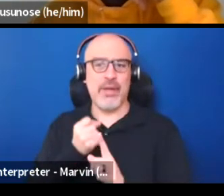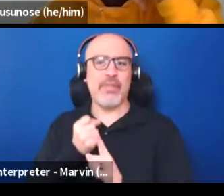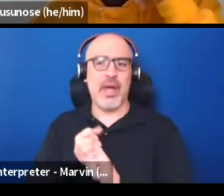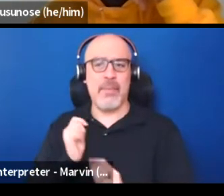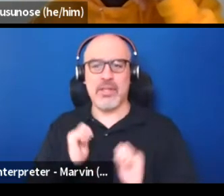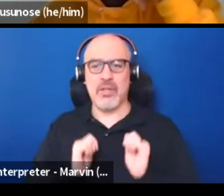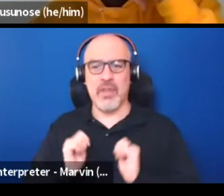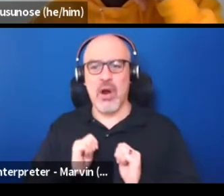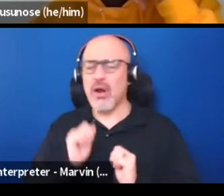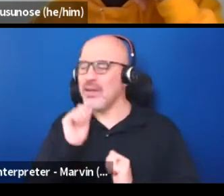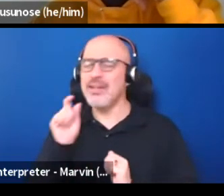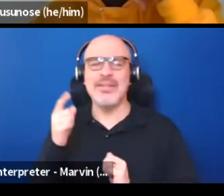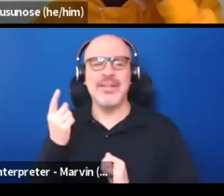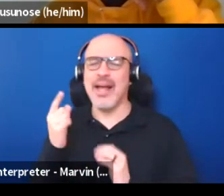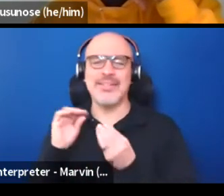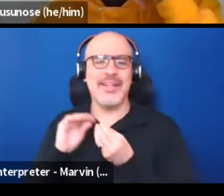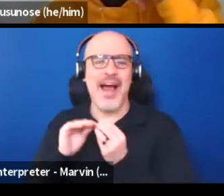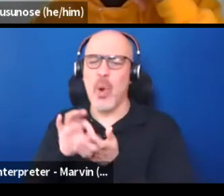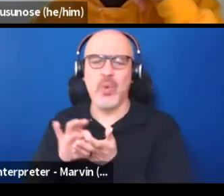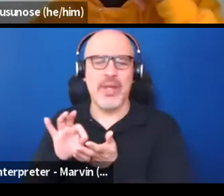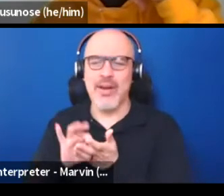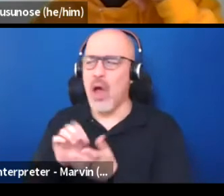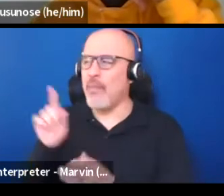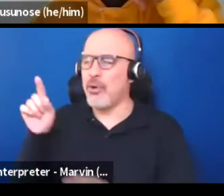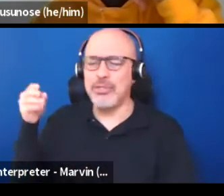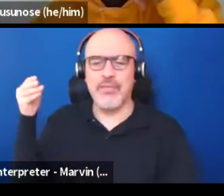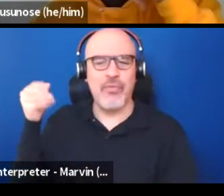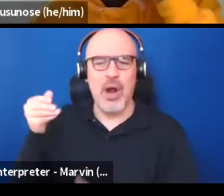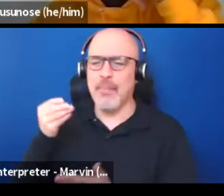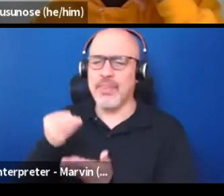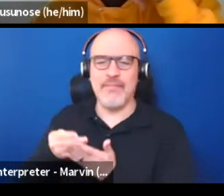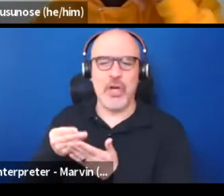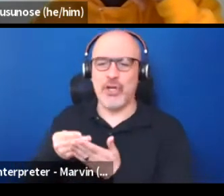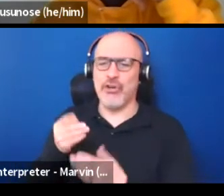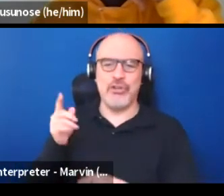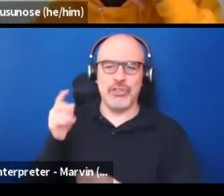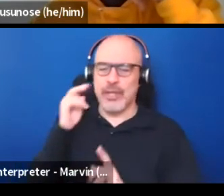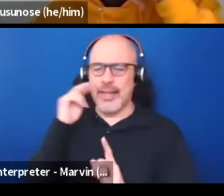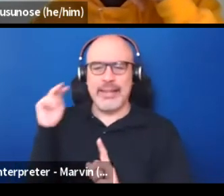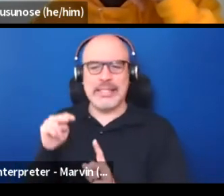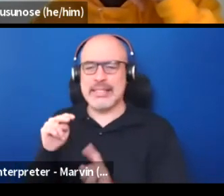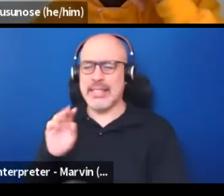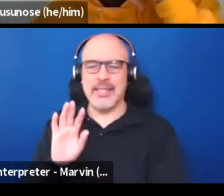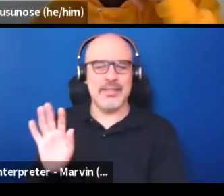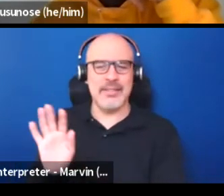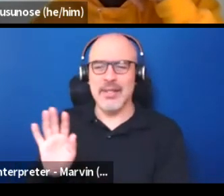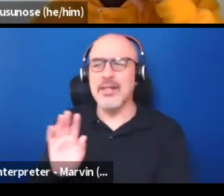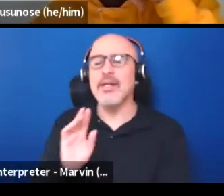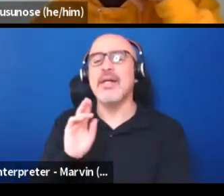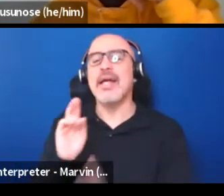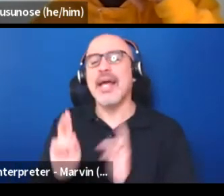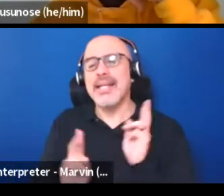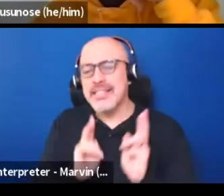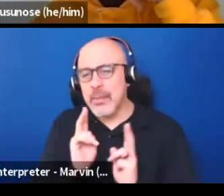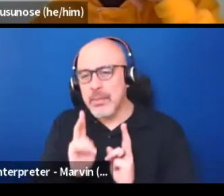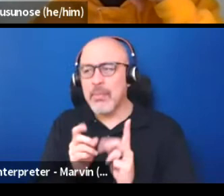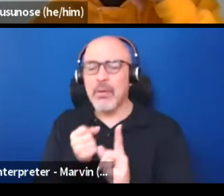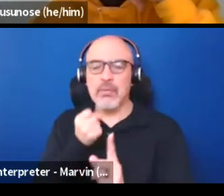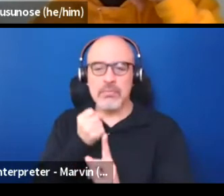It's not just numbers that the funders are gonna see, it's the people, it's the relationship.